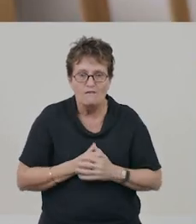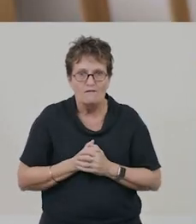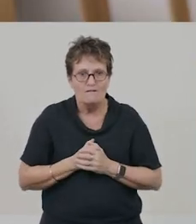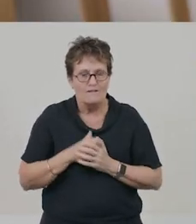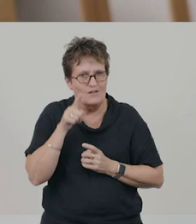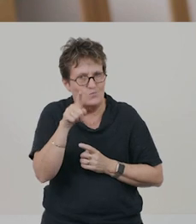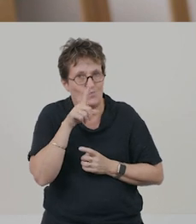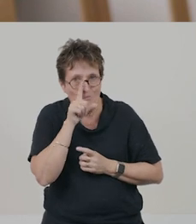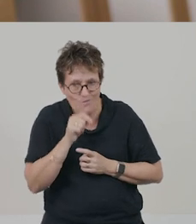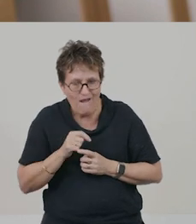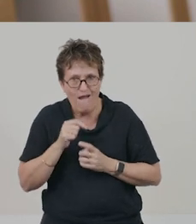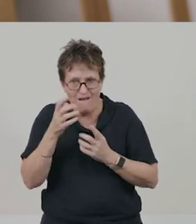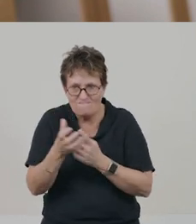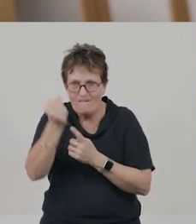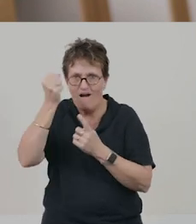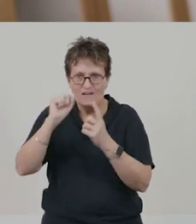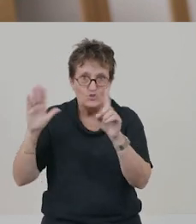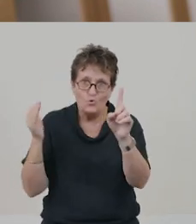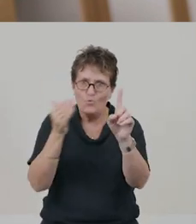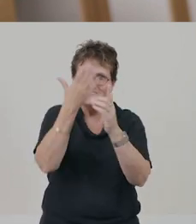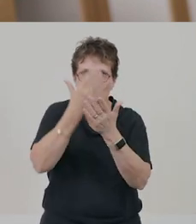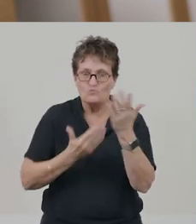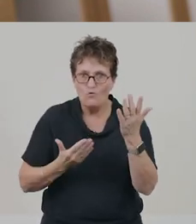You could find a quest story and complete a character profile,